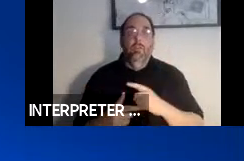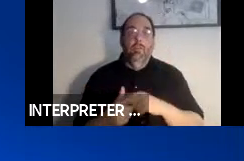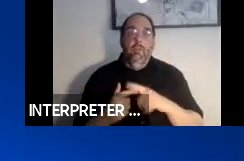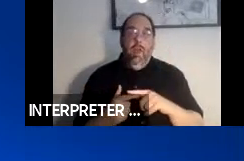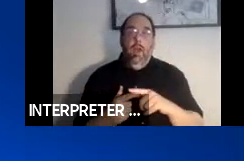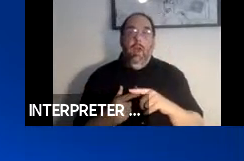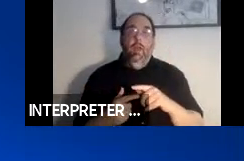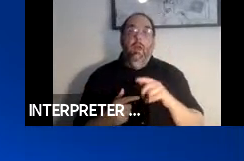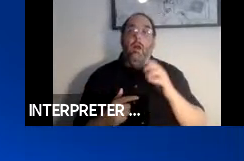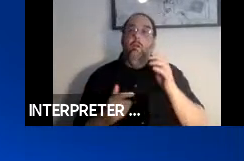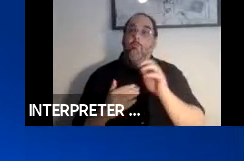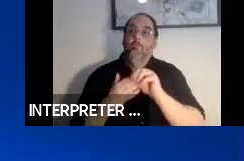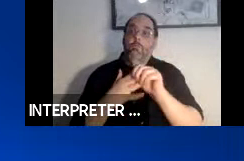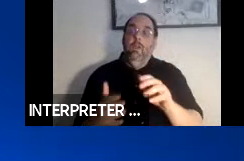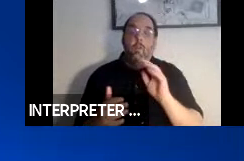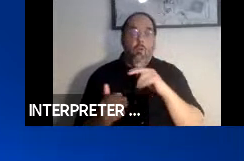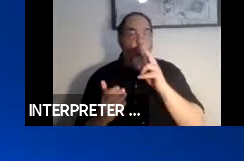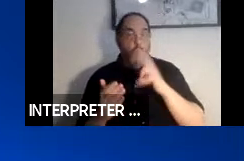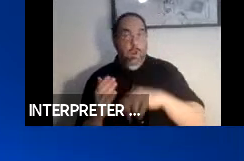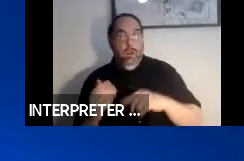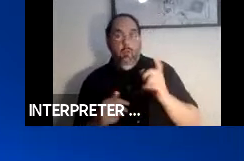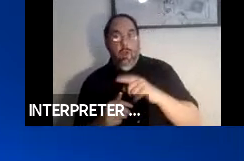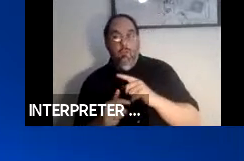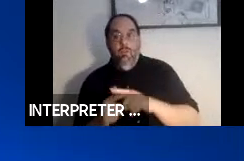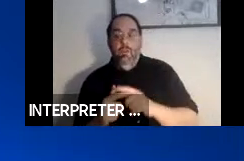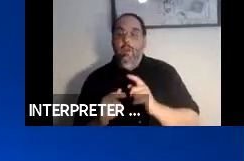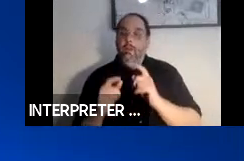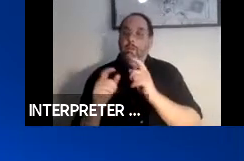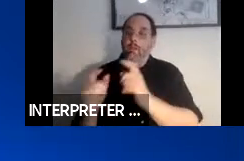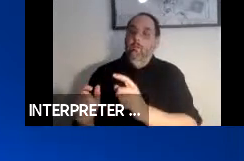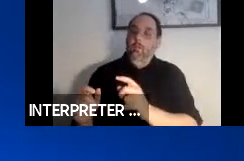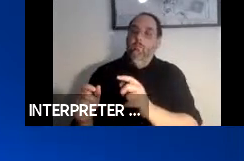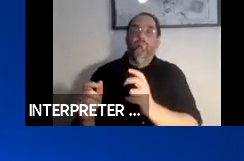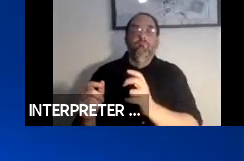our moderator will read questions and give the presenters a chance to respond.